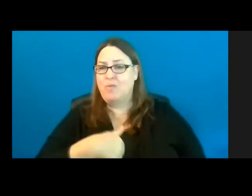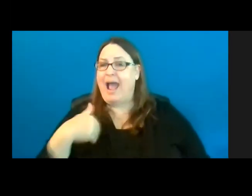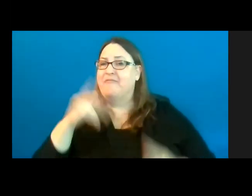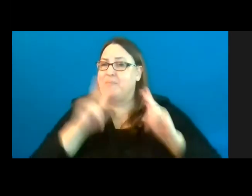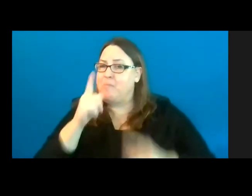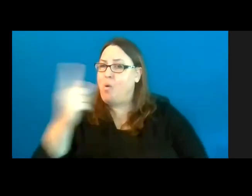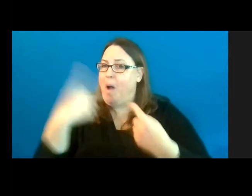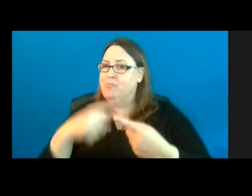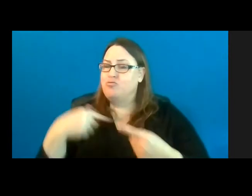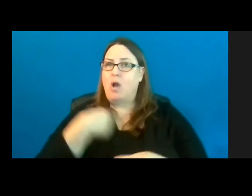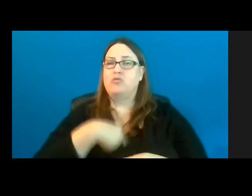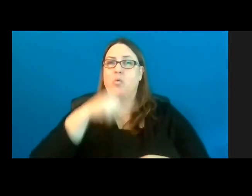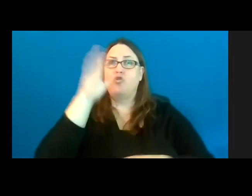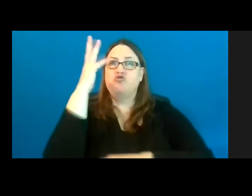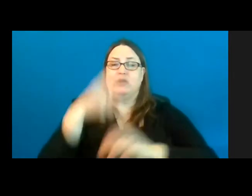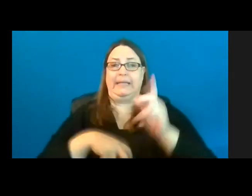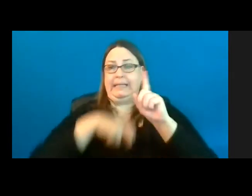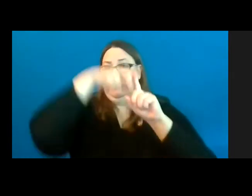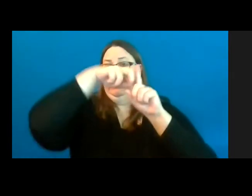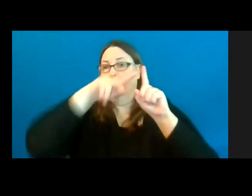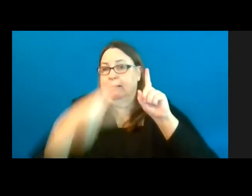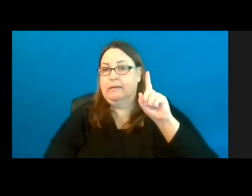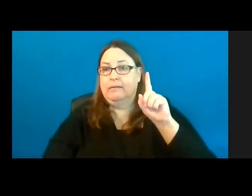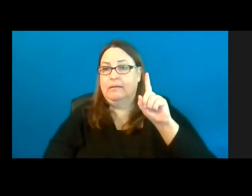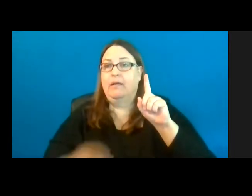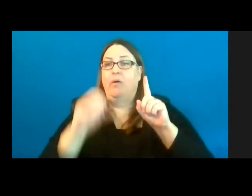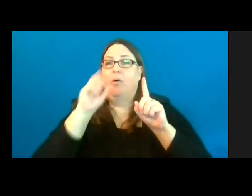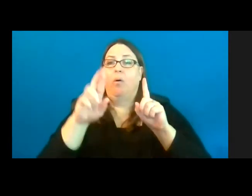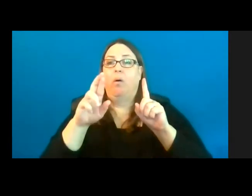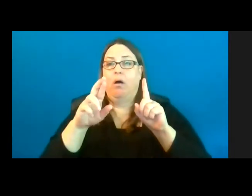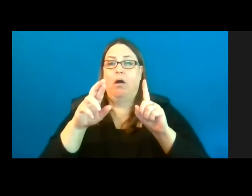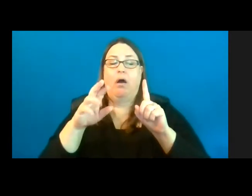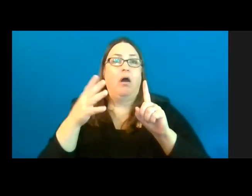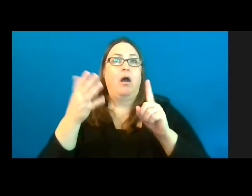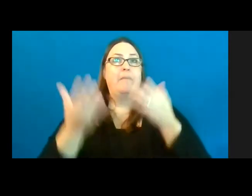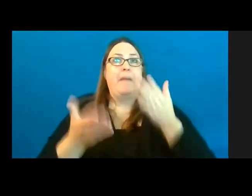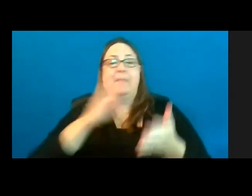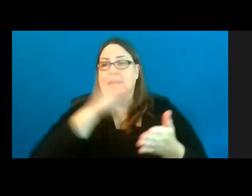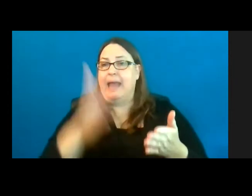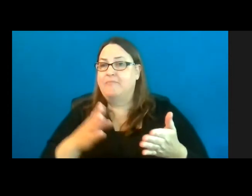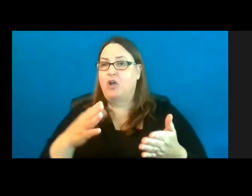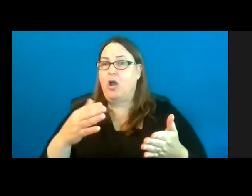able to recognize as an outdoorsman or woman because of the accessible limitations.